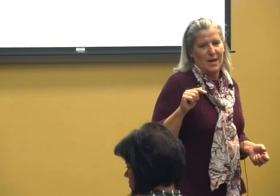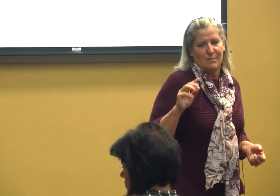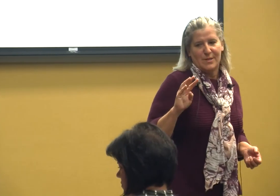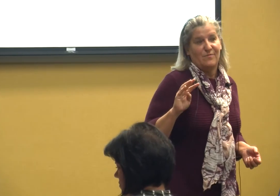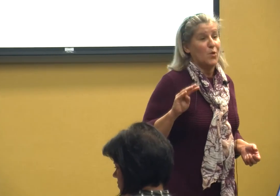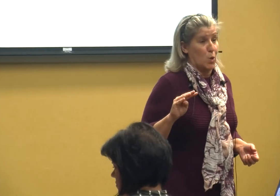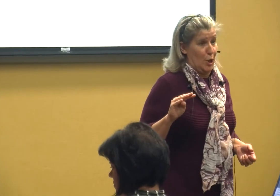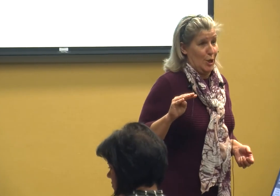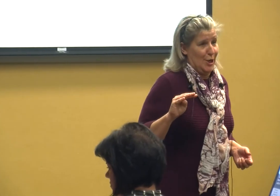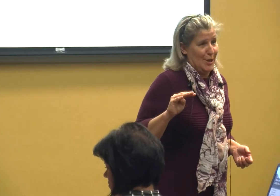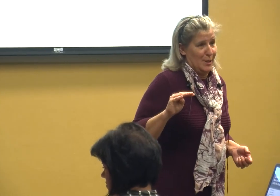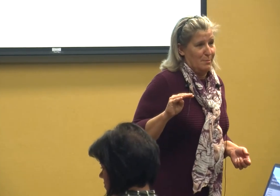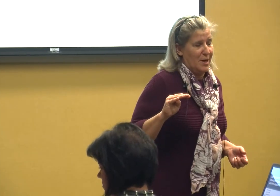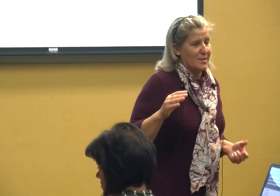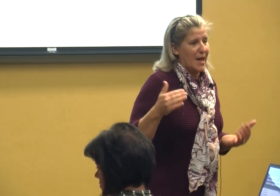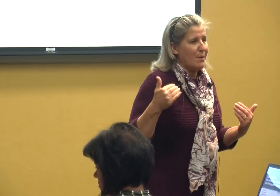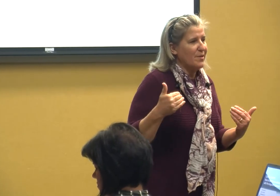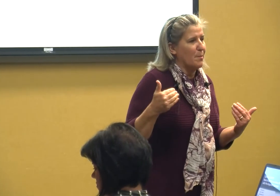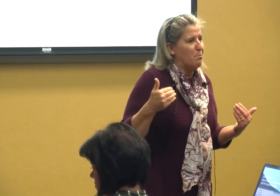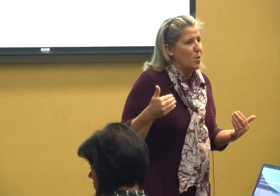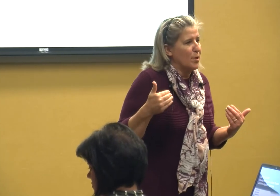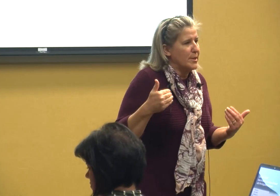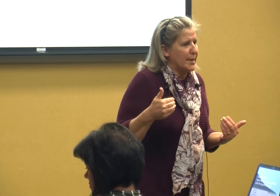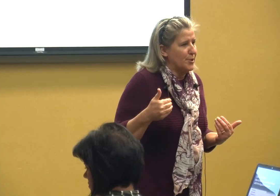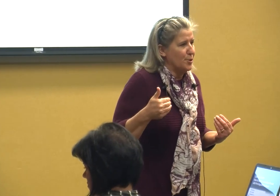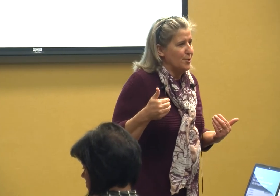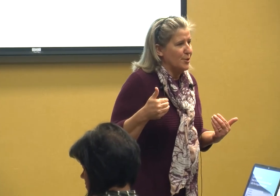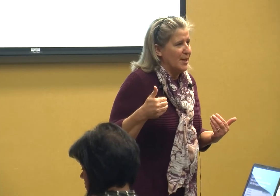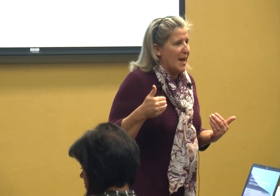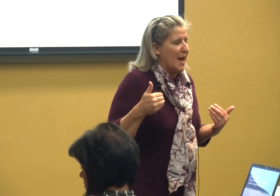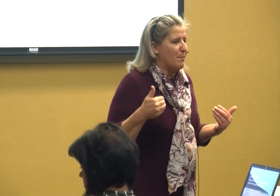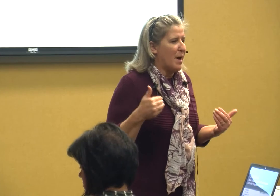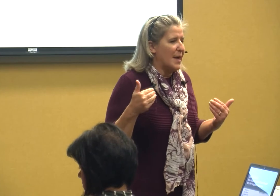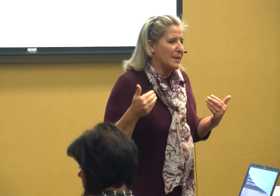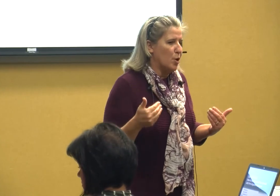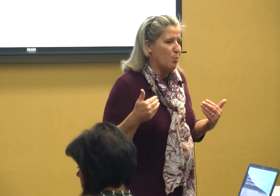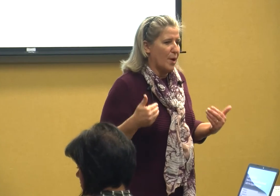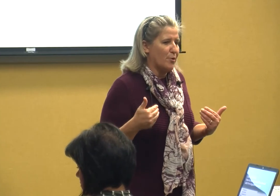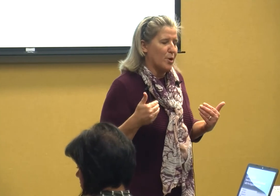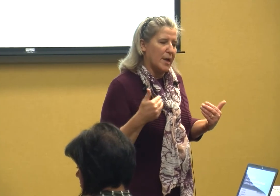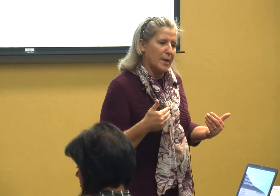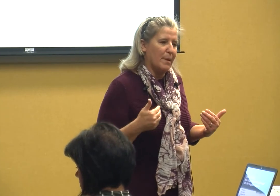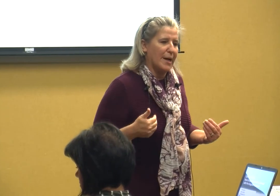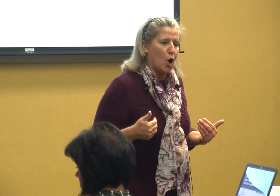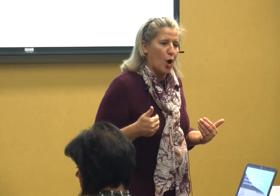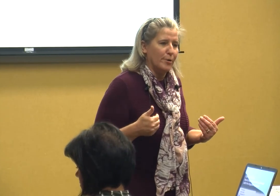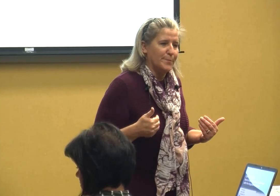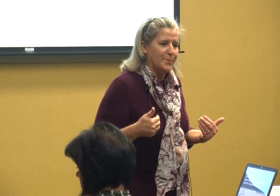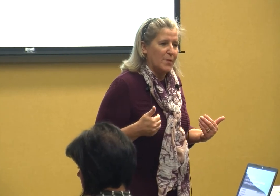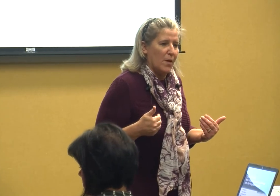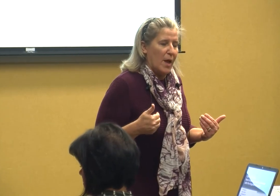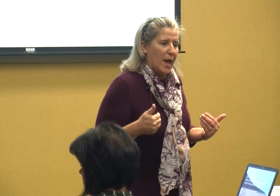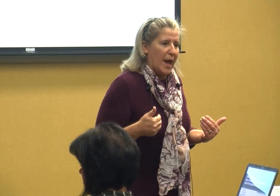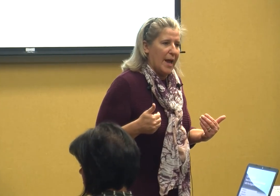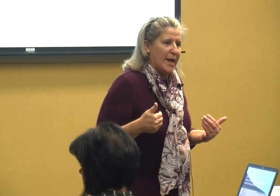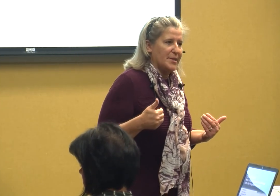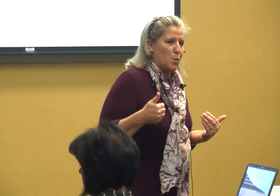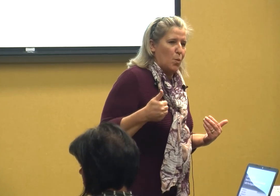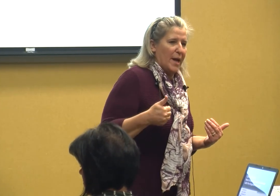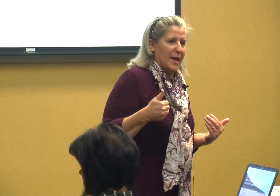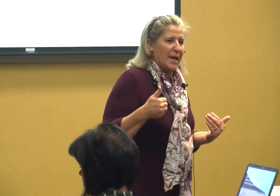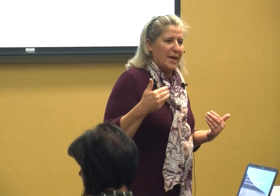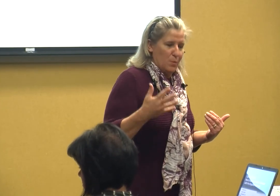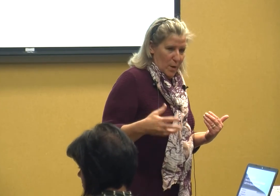I was four because I was a born teacher and my little brother got hit by a car and when when